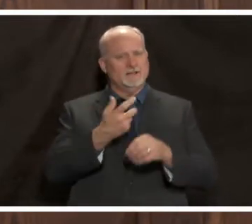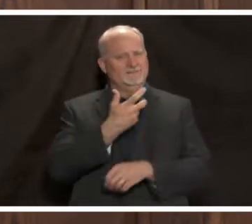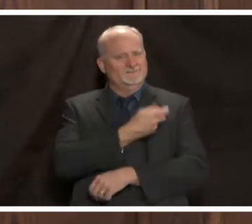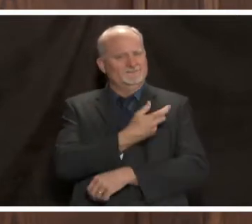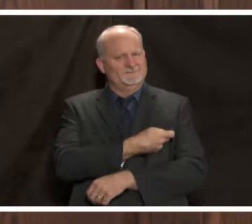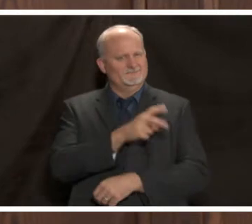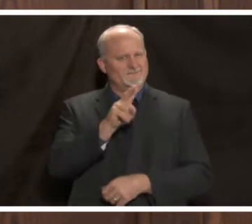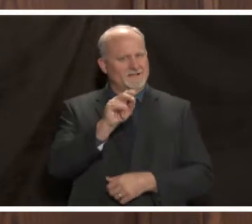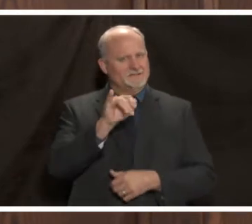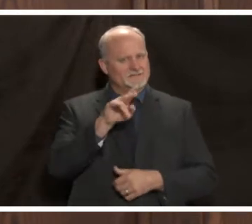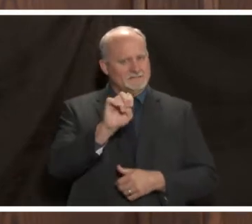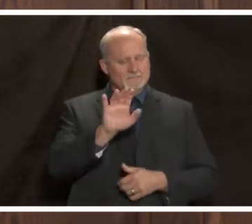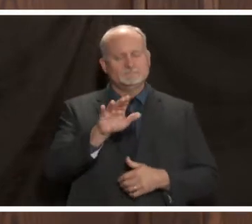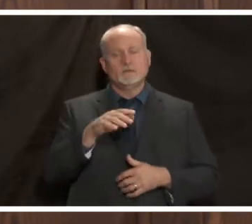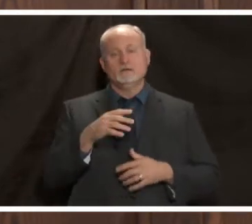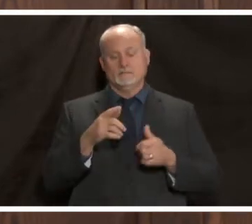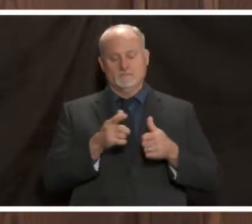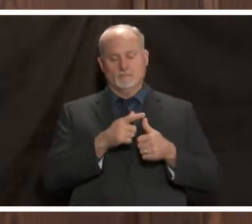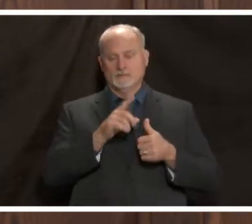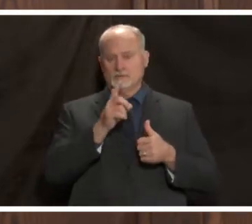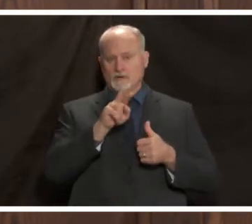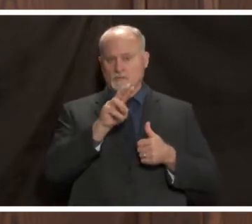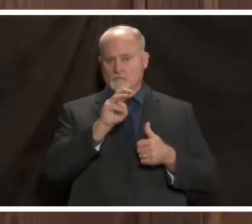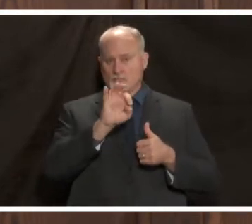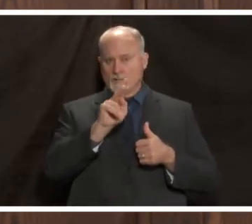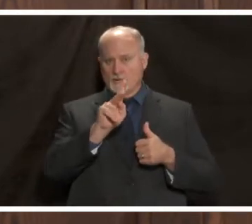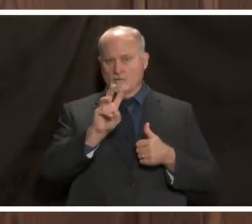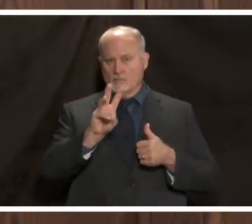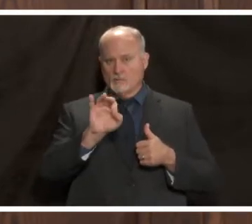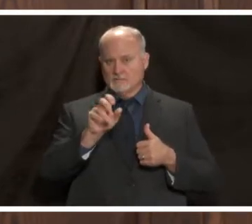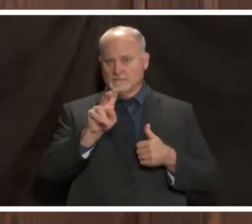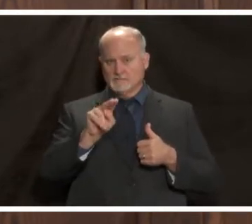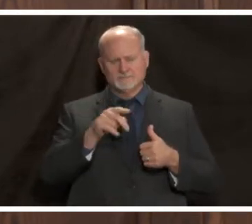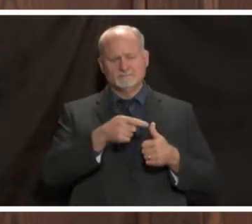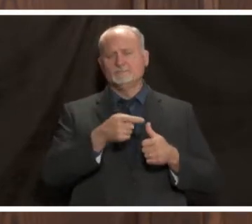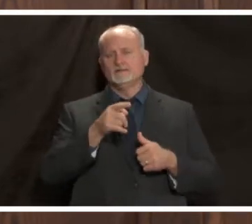so first we're going to have dr mark wilson speak he's the jefferson county health officer